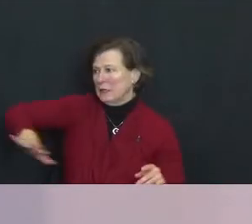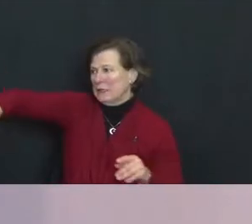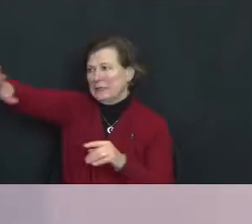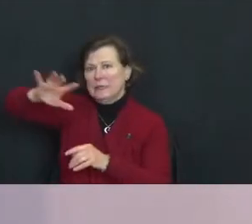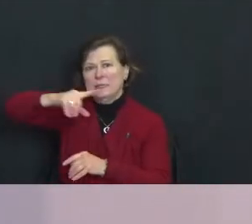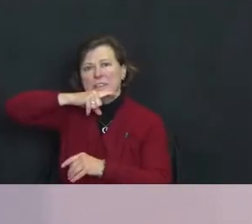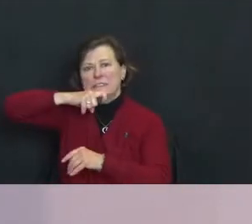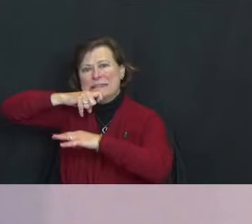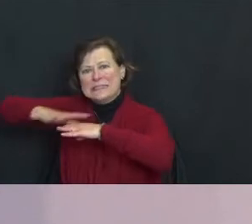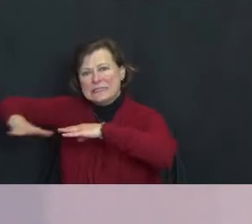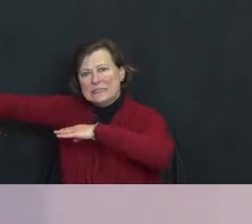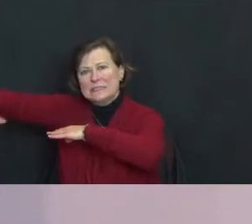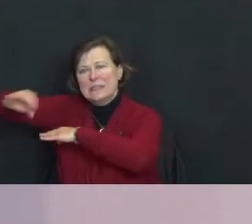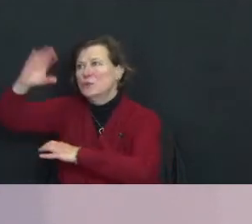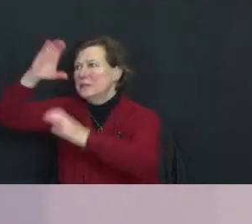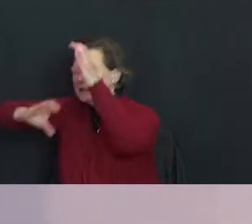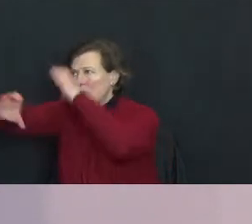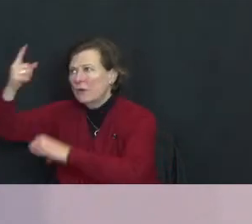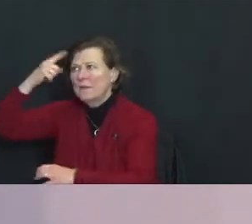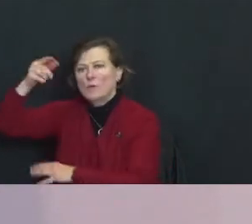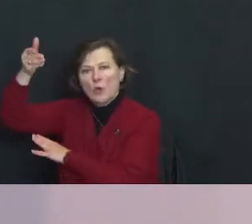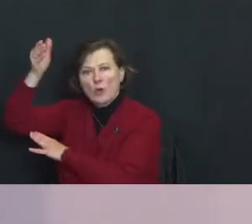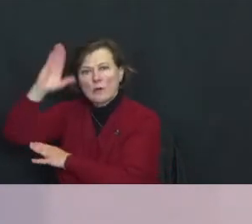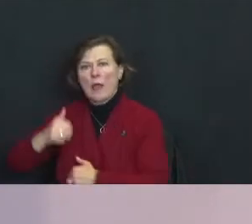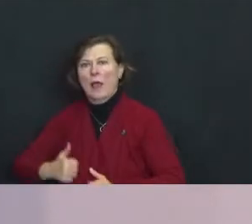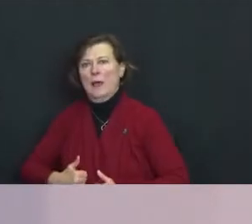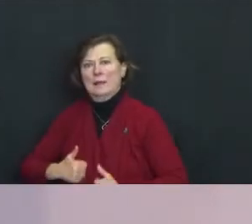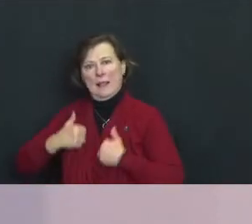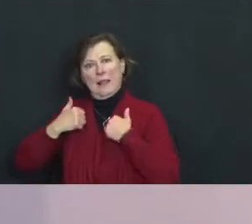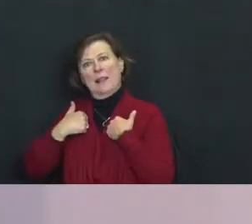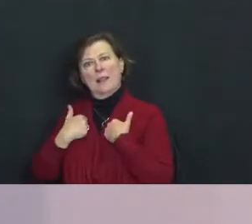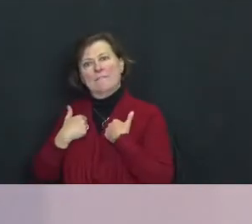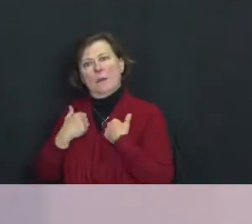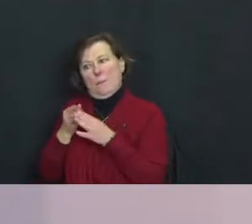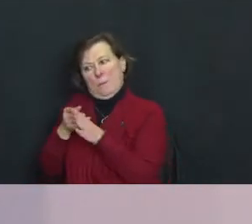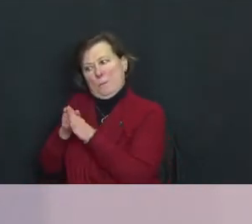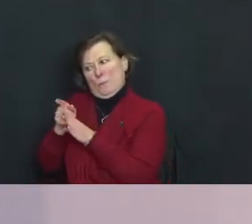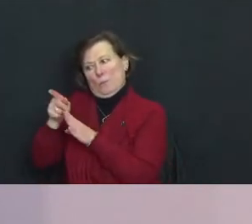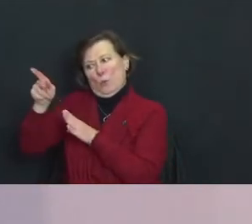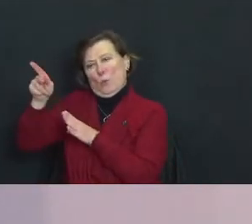lead a pure spiritual life in solitude.